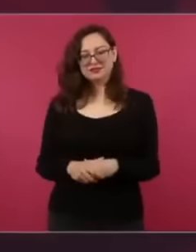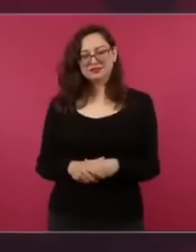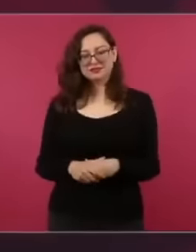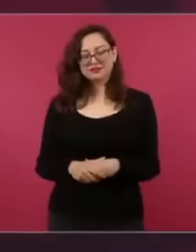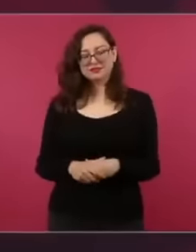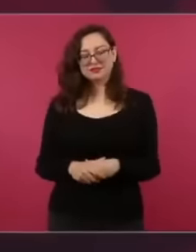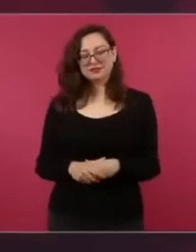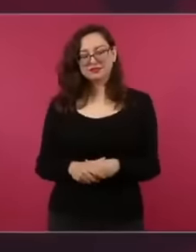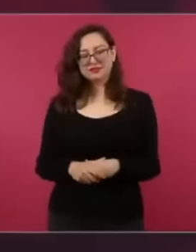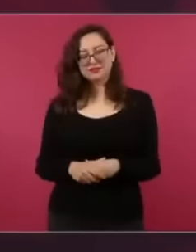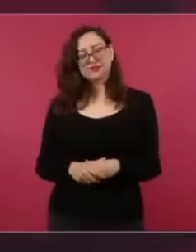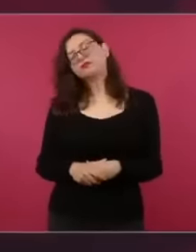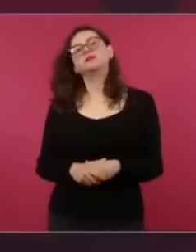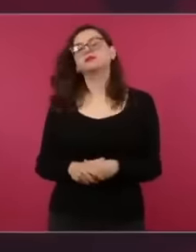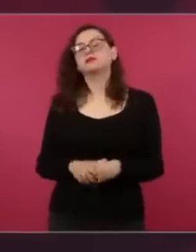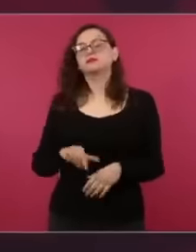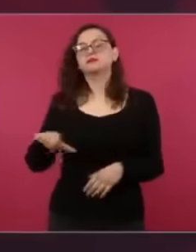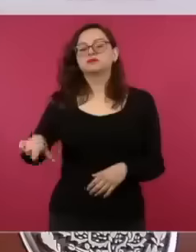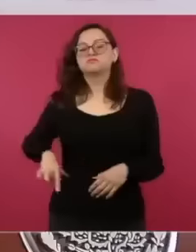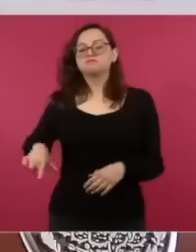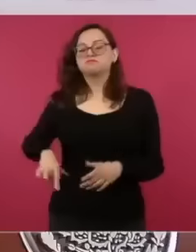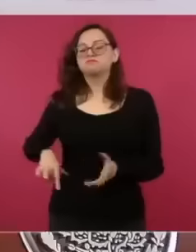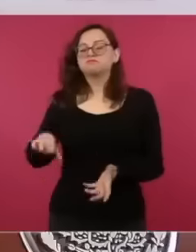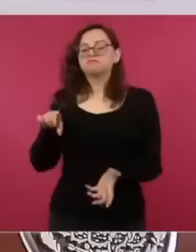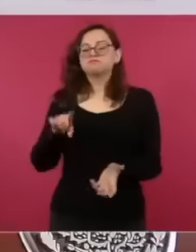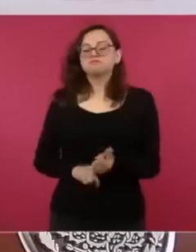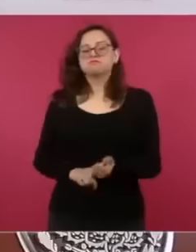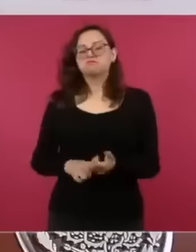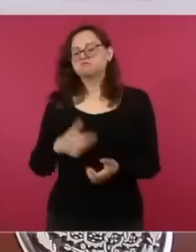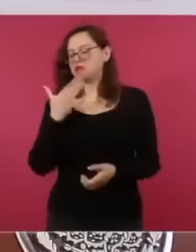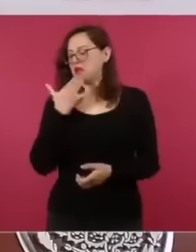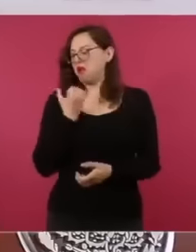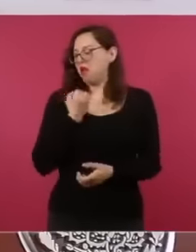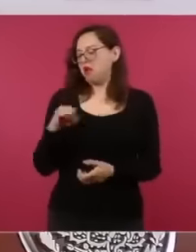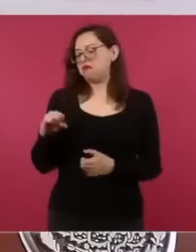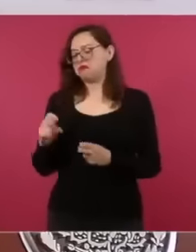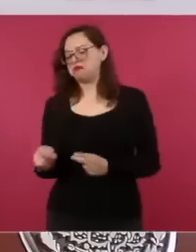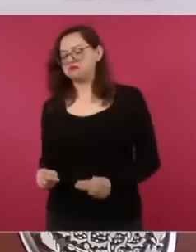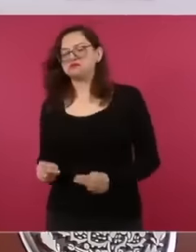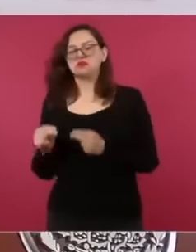deal